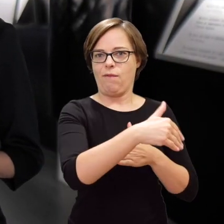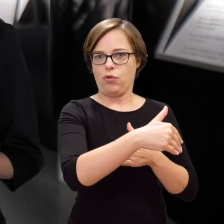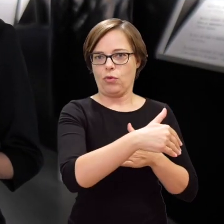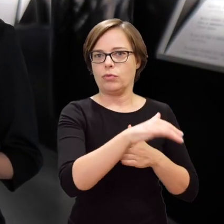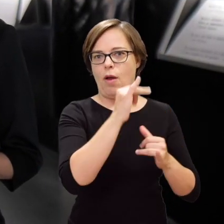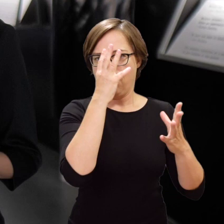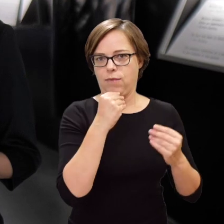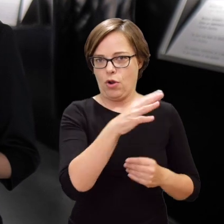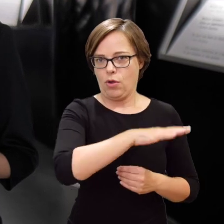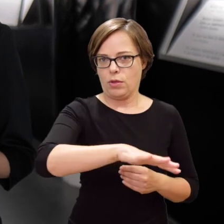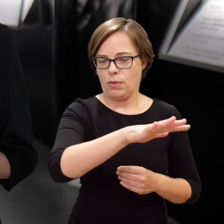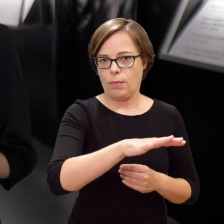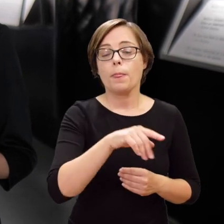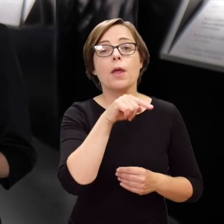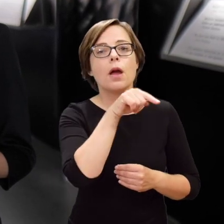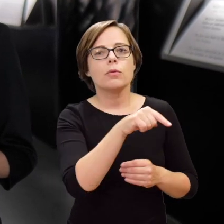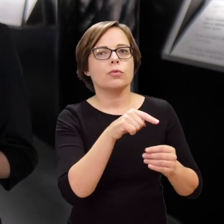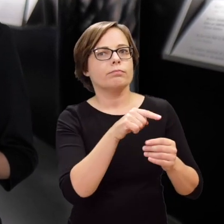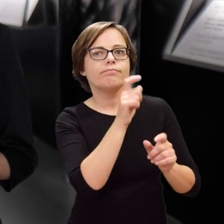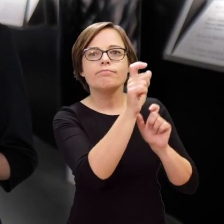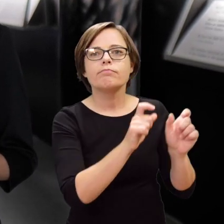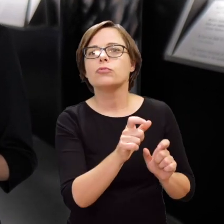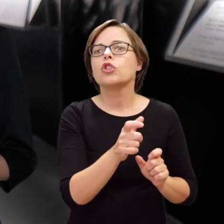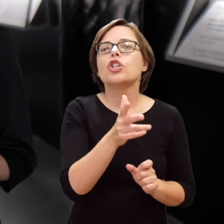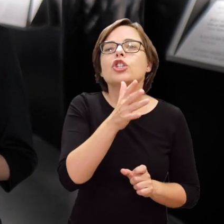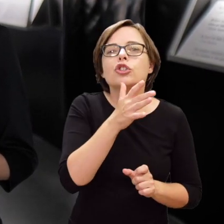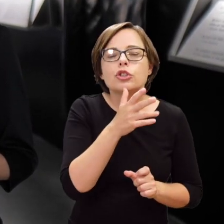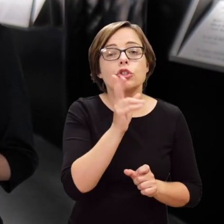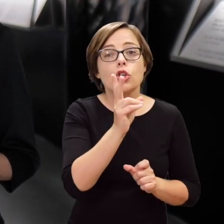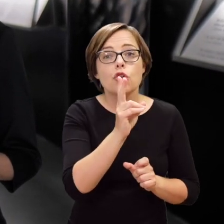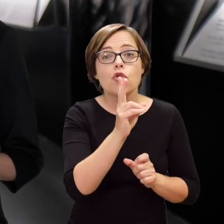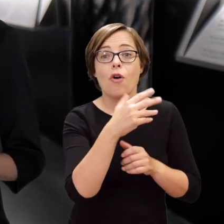These are voices of Jews who are hiding on the other side, and they describe the feelings